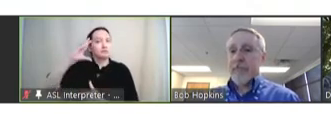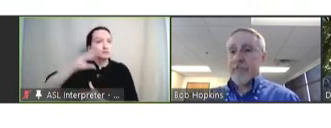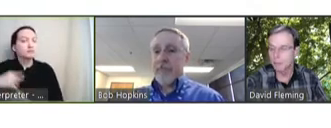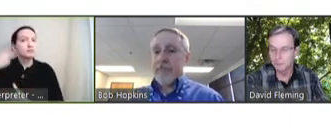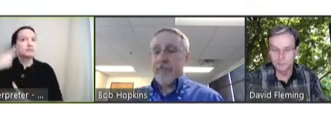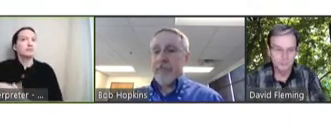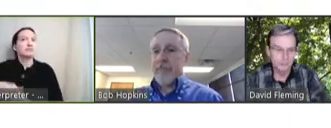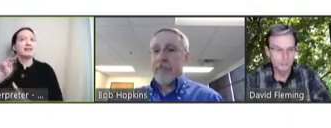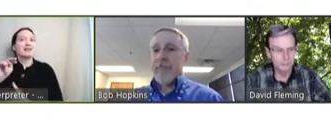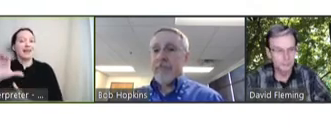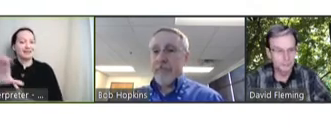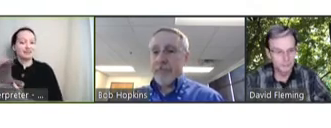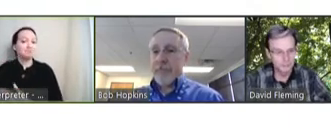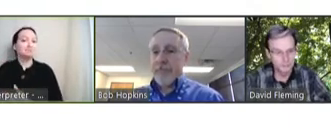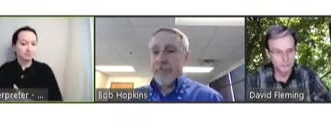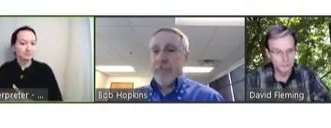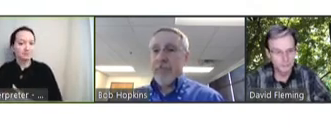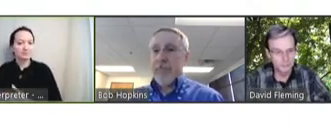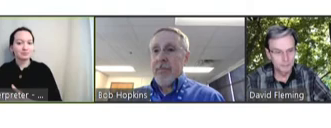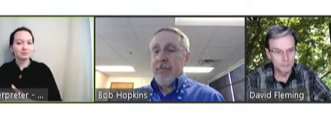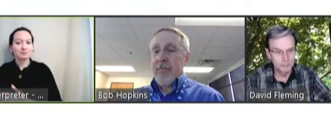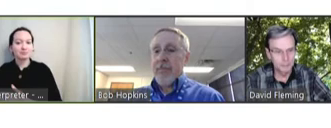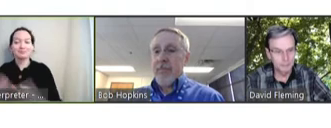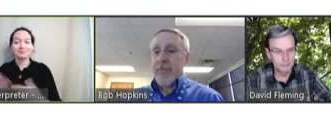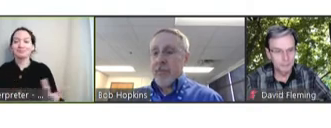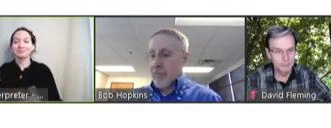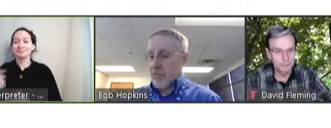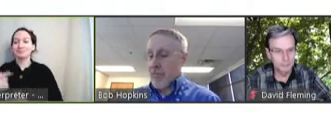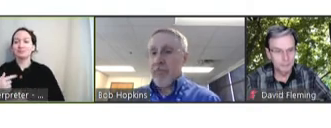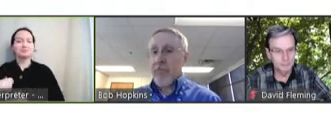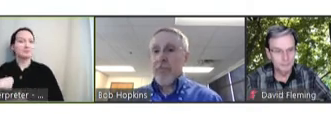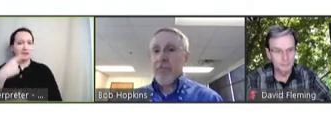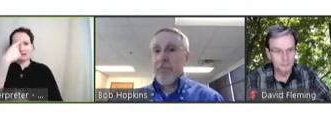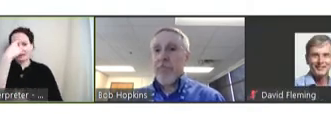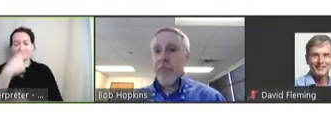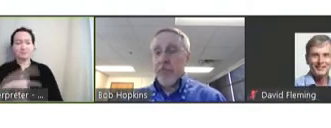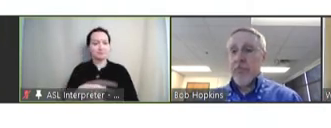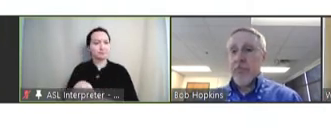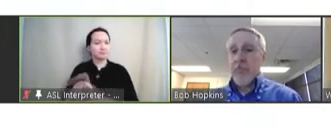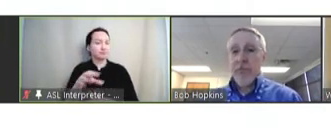Walt Orenstein: I think those -- I think those are very, very important questions.